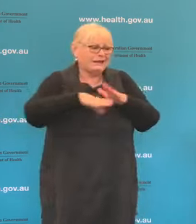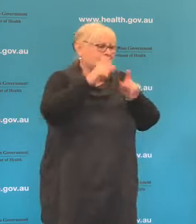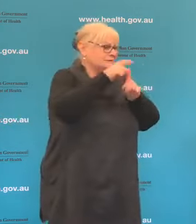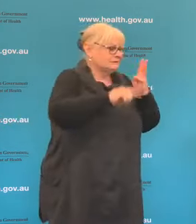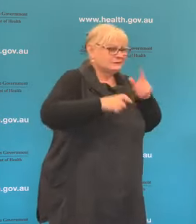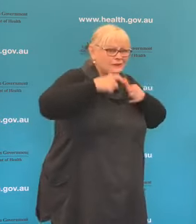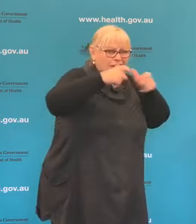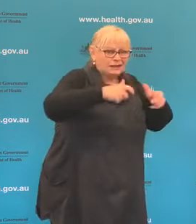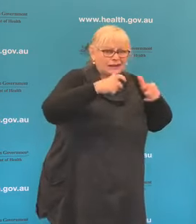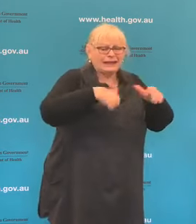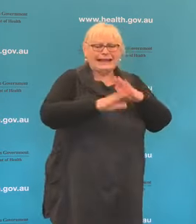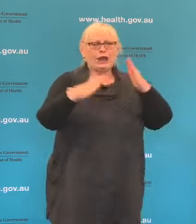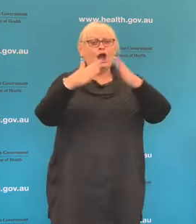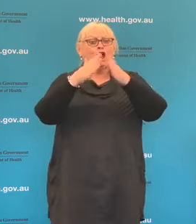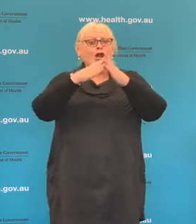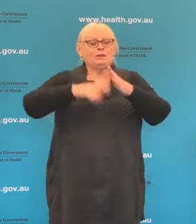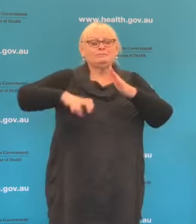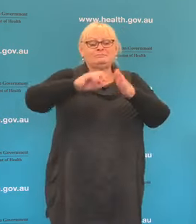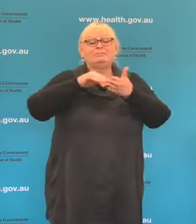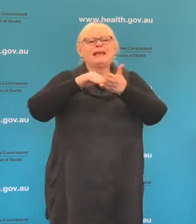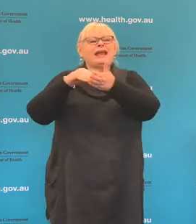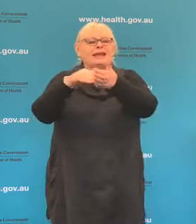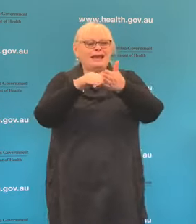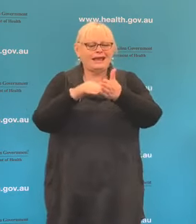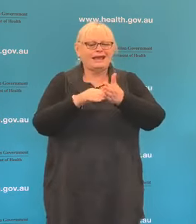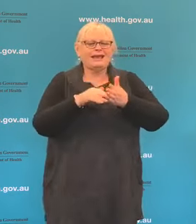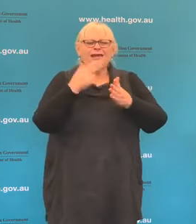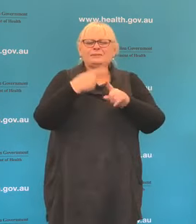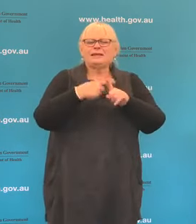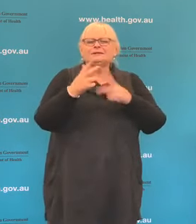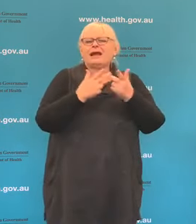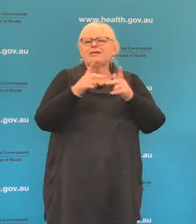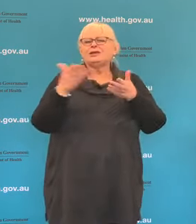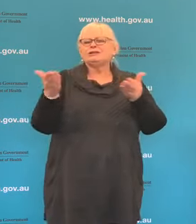in home care and providing other services to look after the most